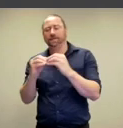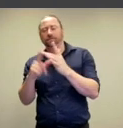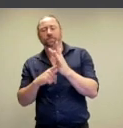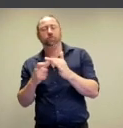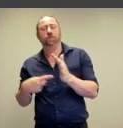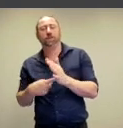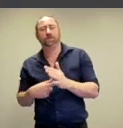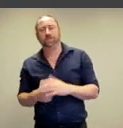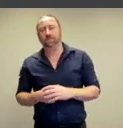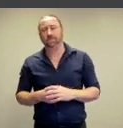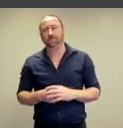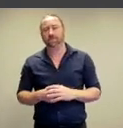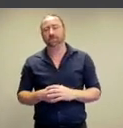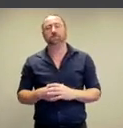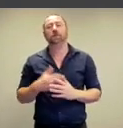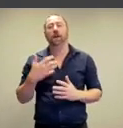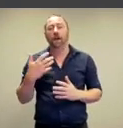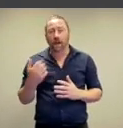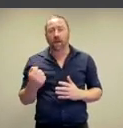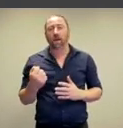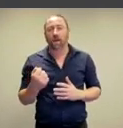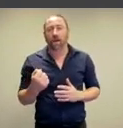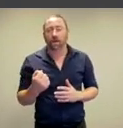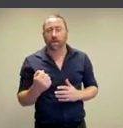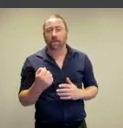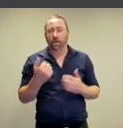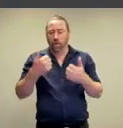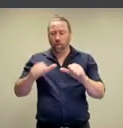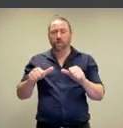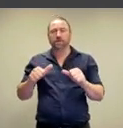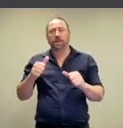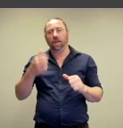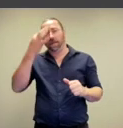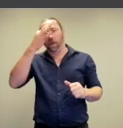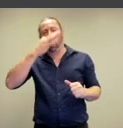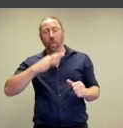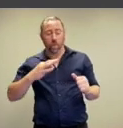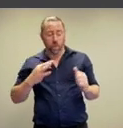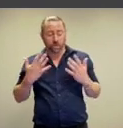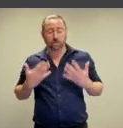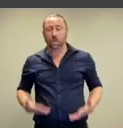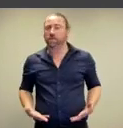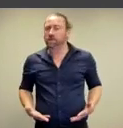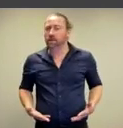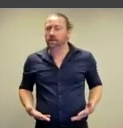and subject but there's also a kind of use of the nude body that